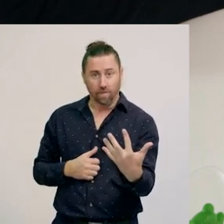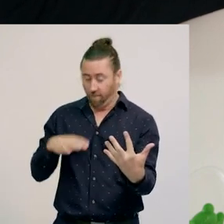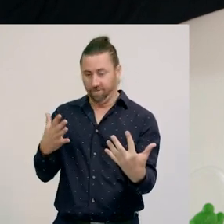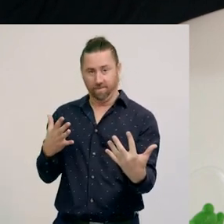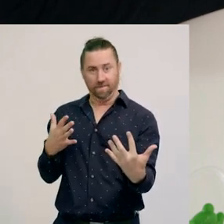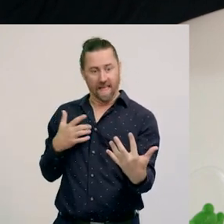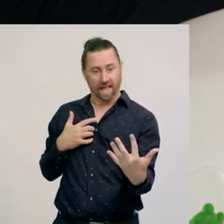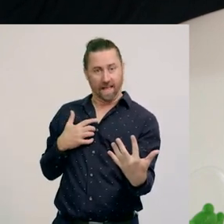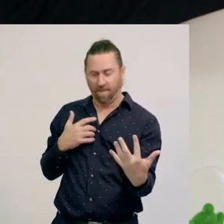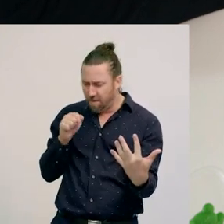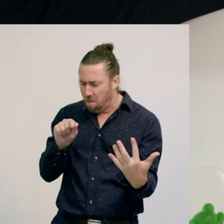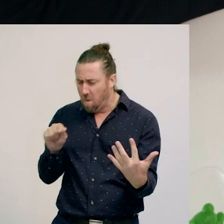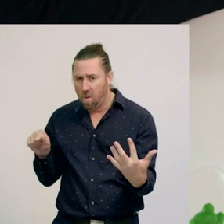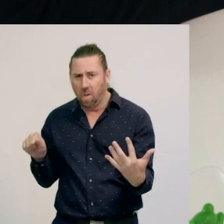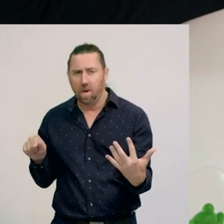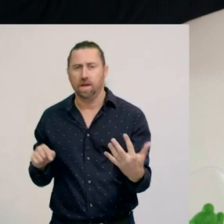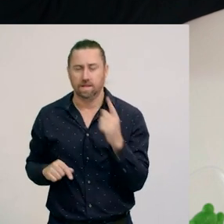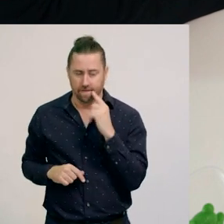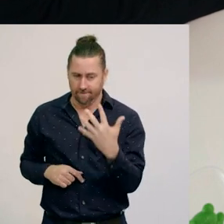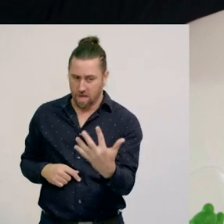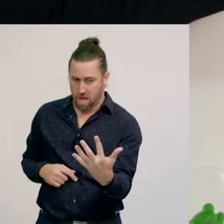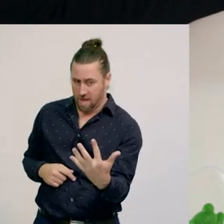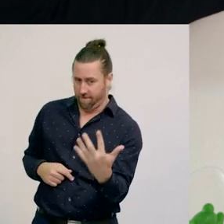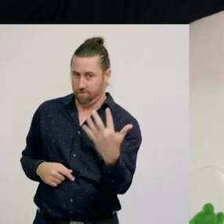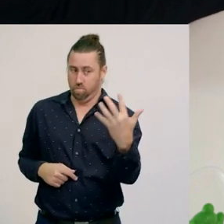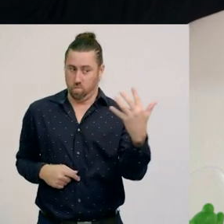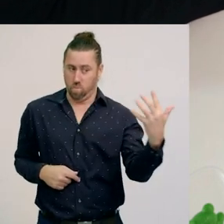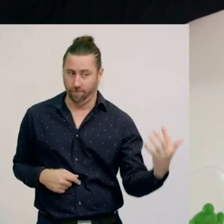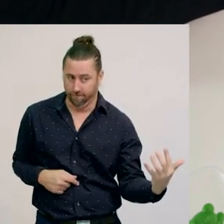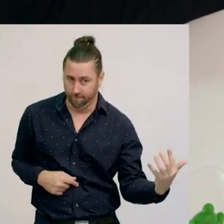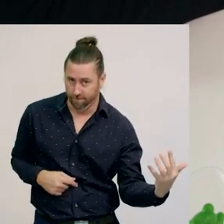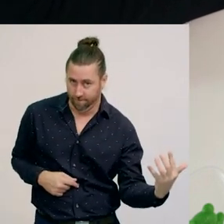I'm going to move this group of five over here, that I've already subitised,